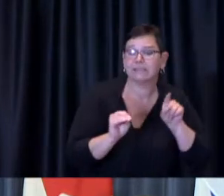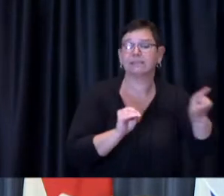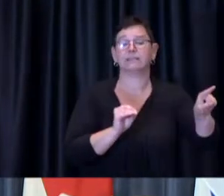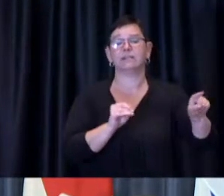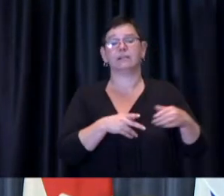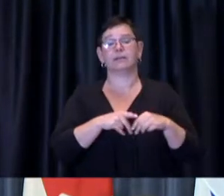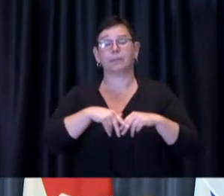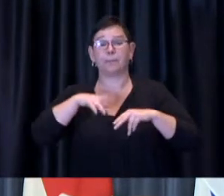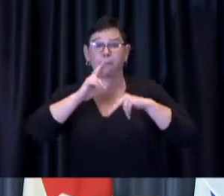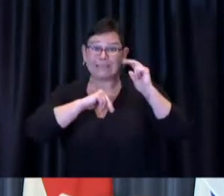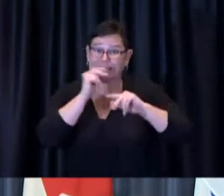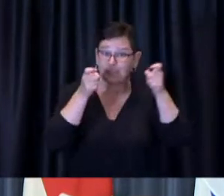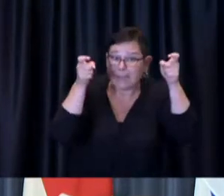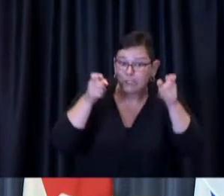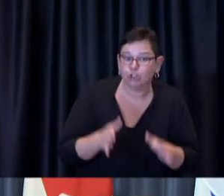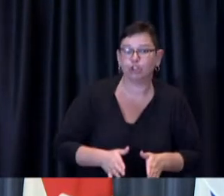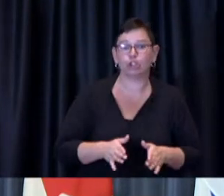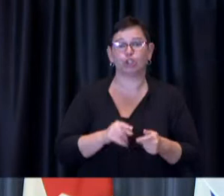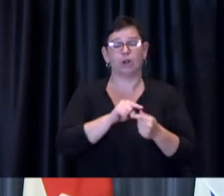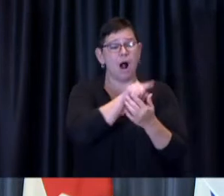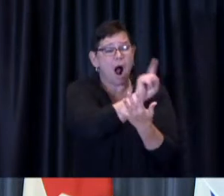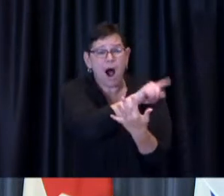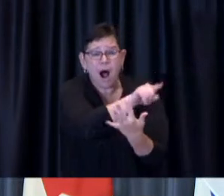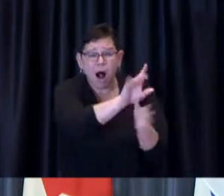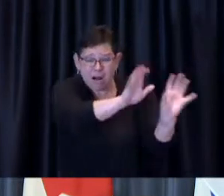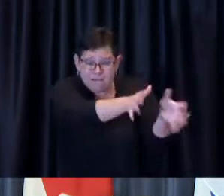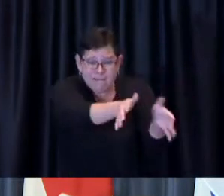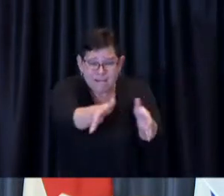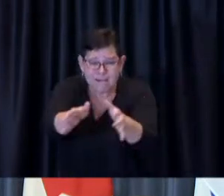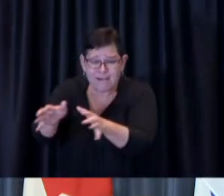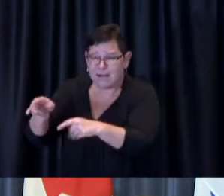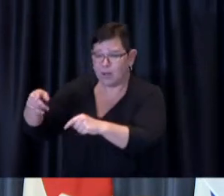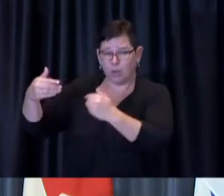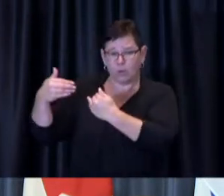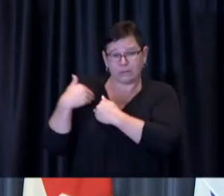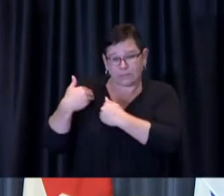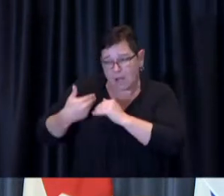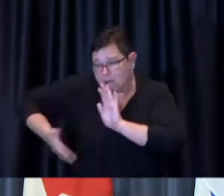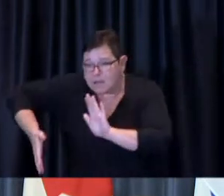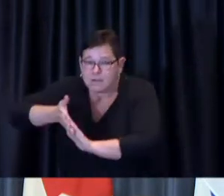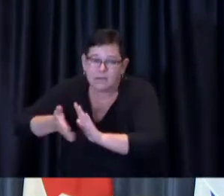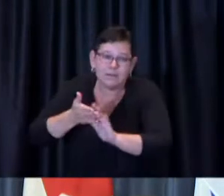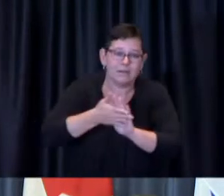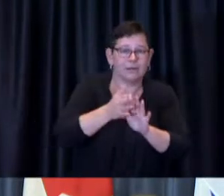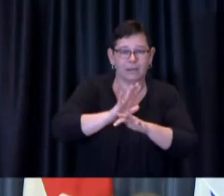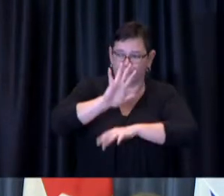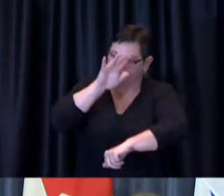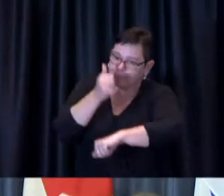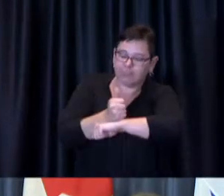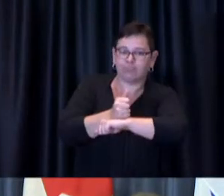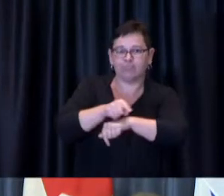as the people who have been primarily responsible for helping us to stage and and put on these media updates